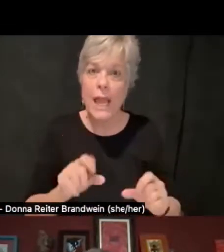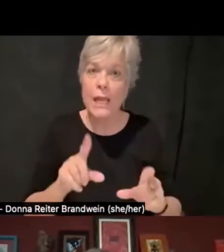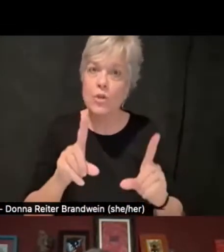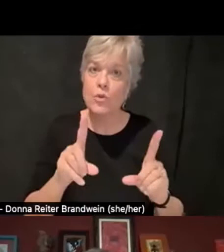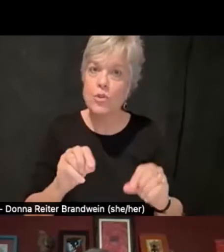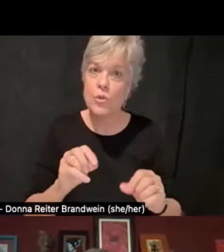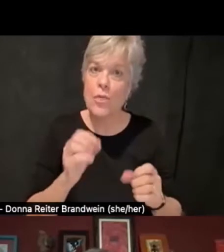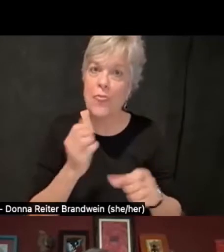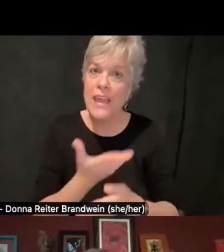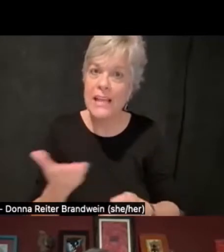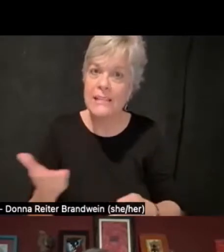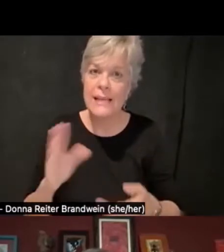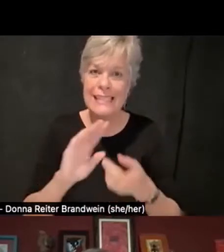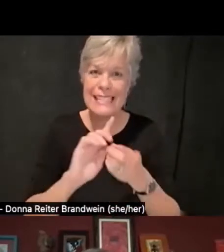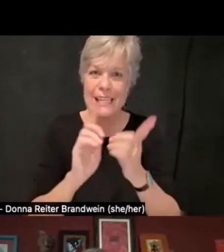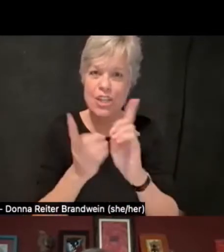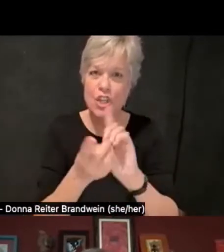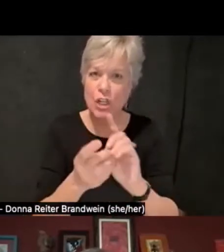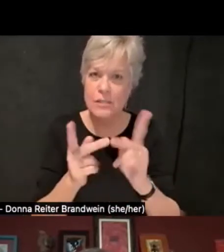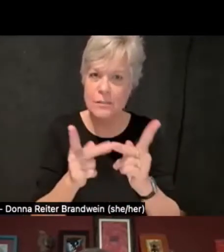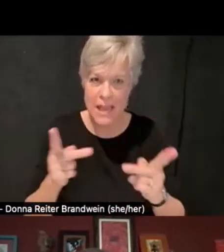And so that could be social media accounts.